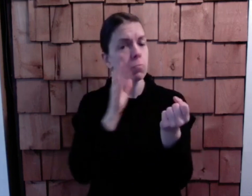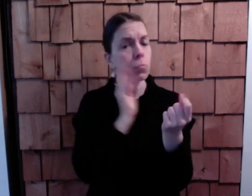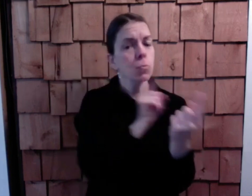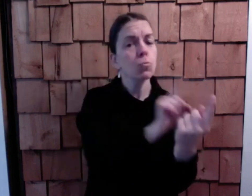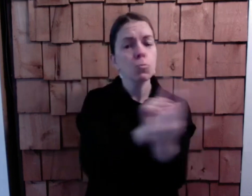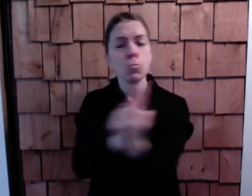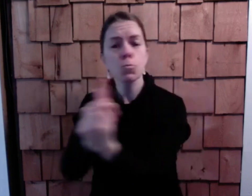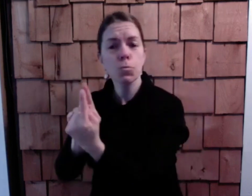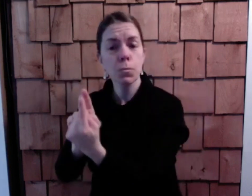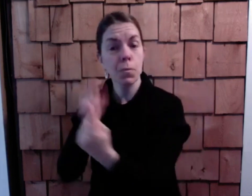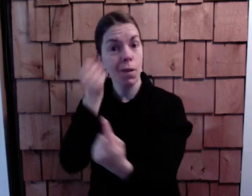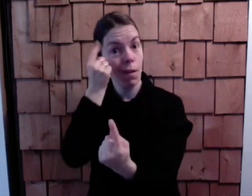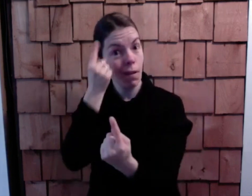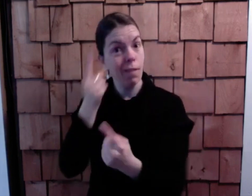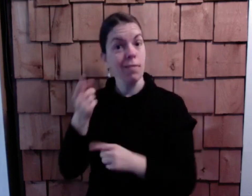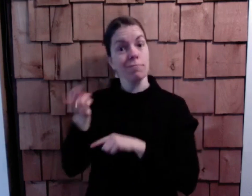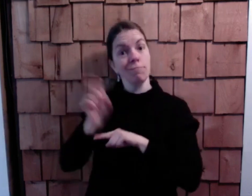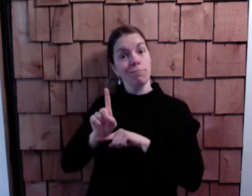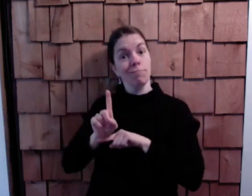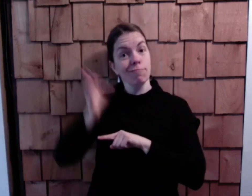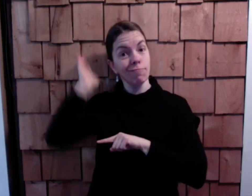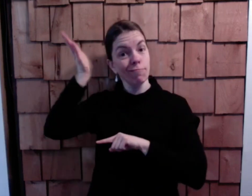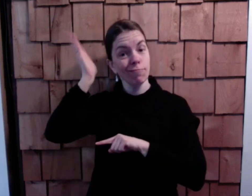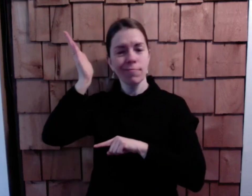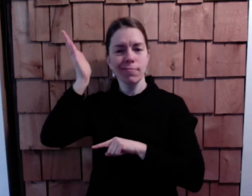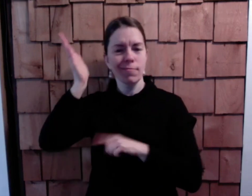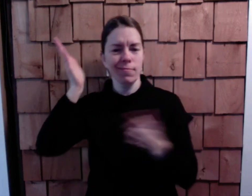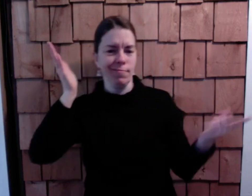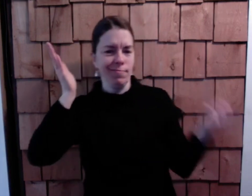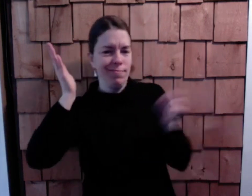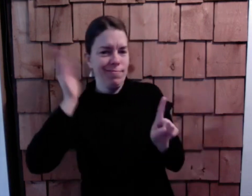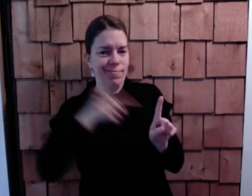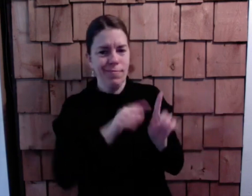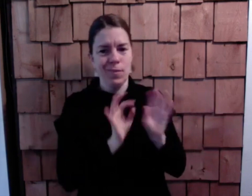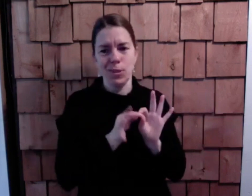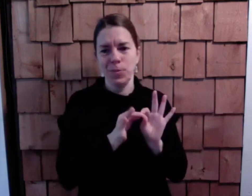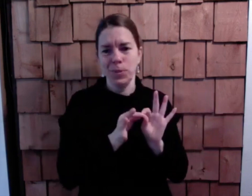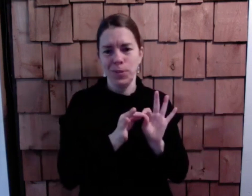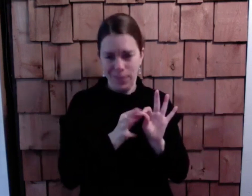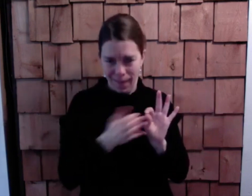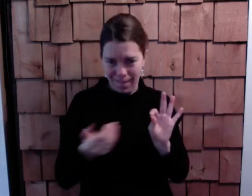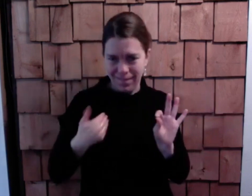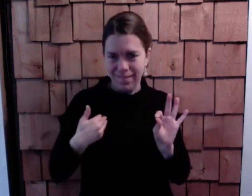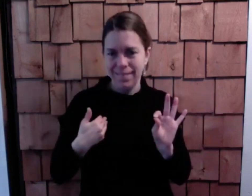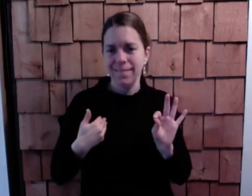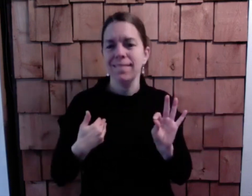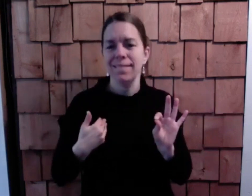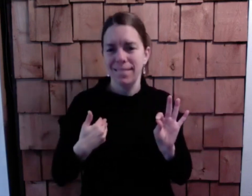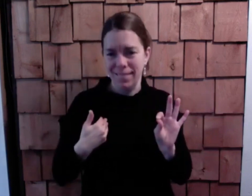She can sign in one-on-one conversations, but she will be presenting in English. ASL interpreters will be present.